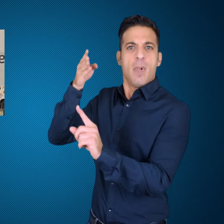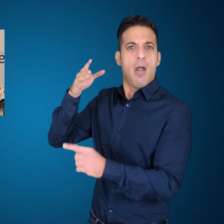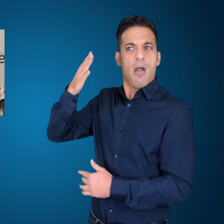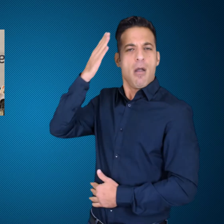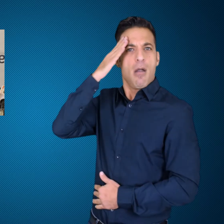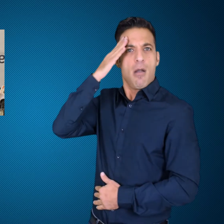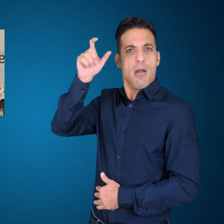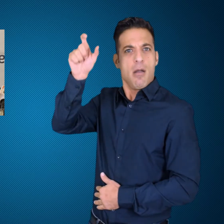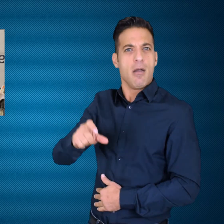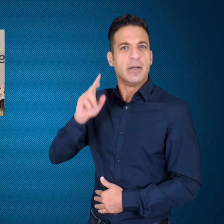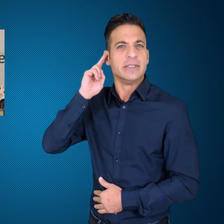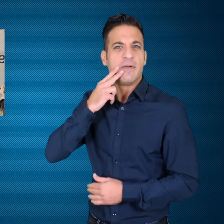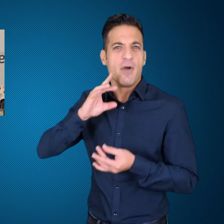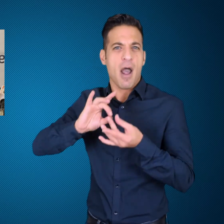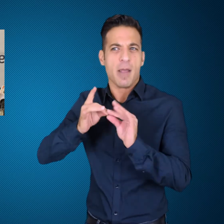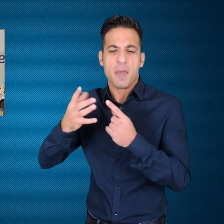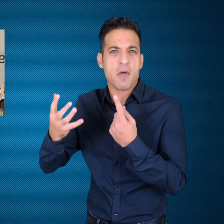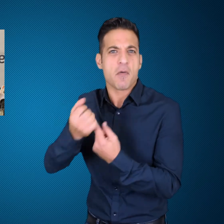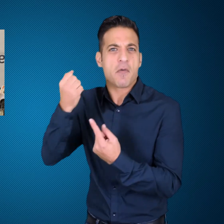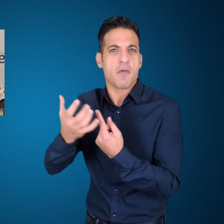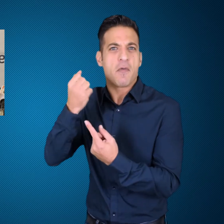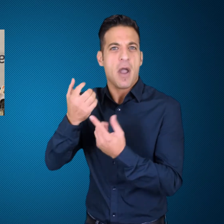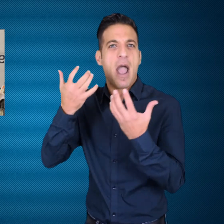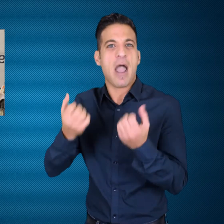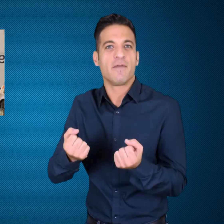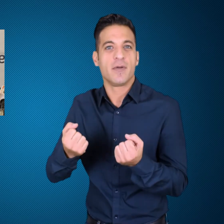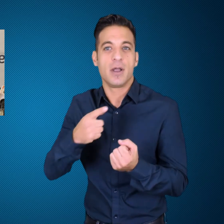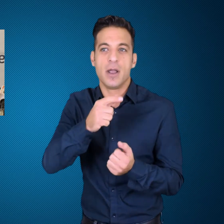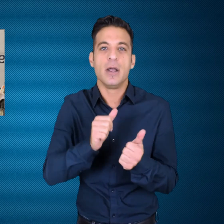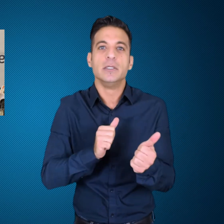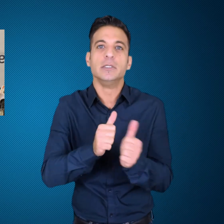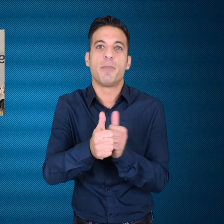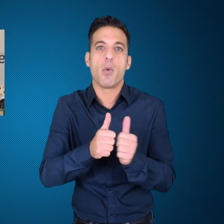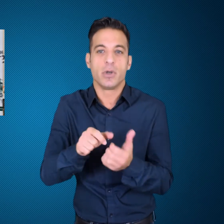Sports Personality of the Month award